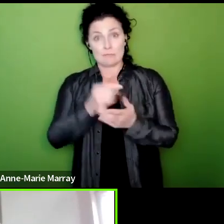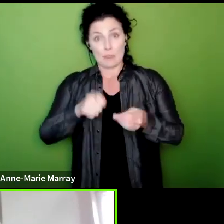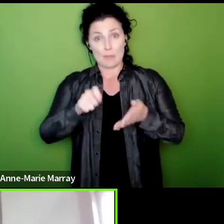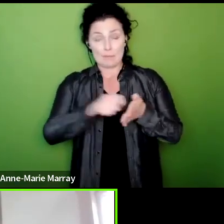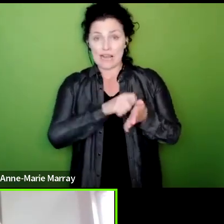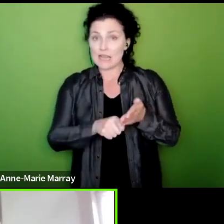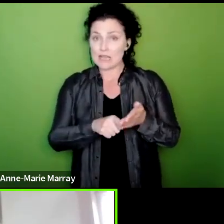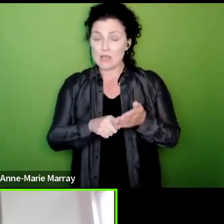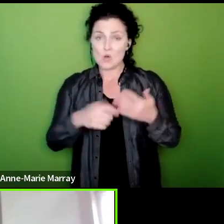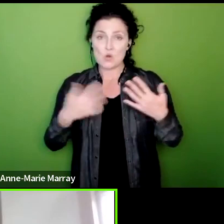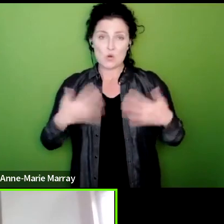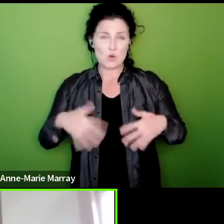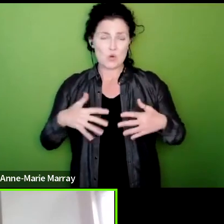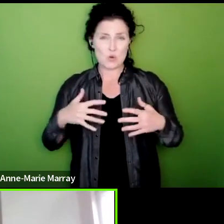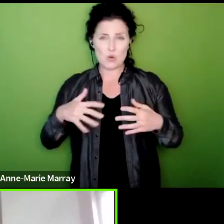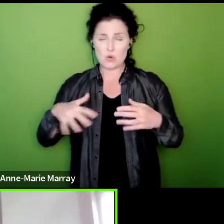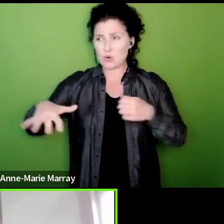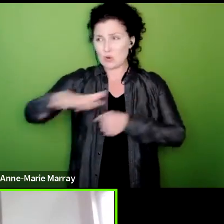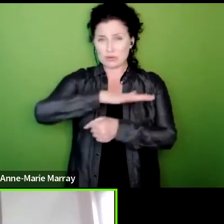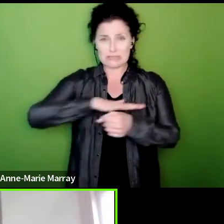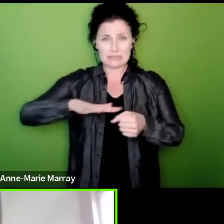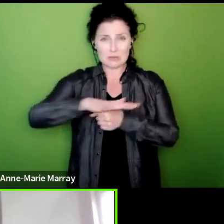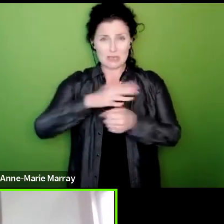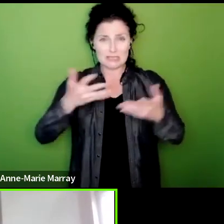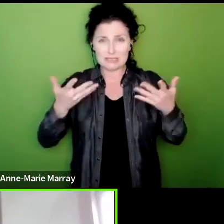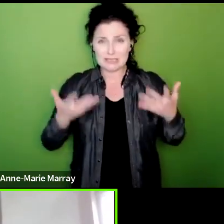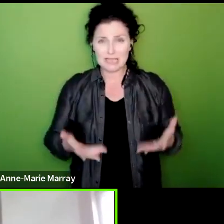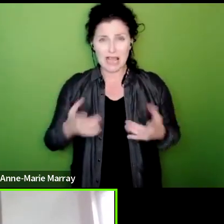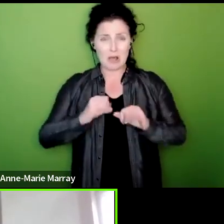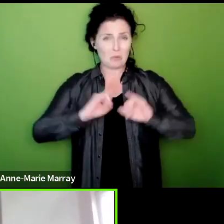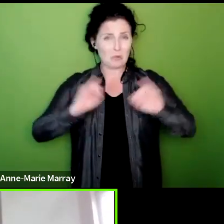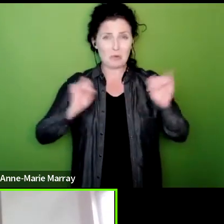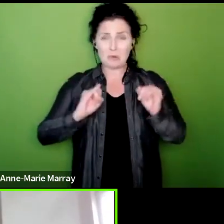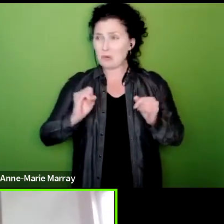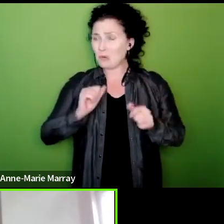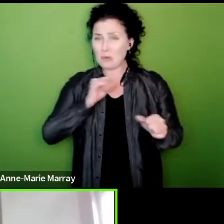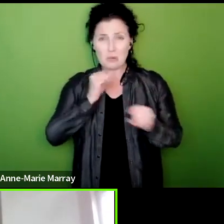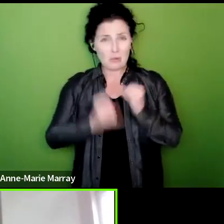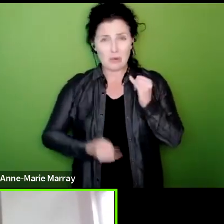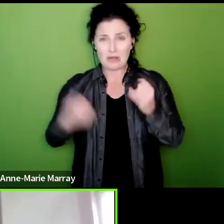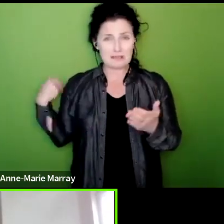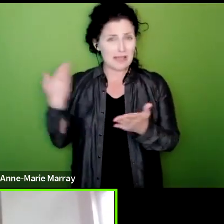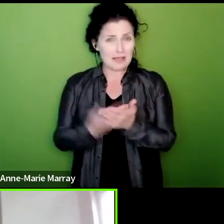difficult backdrop we've ever known massive cost of living crisis real problems for our members